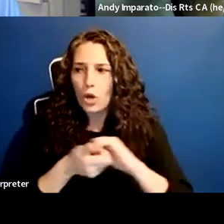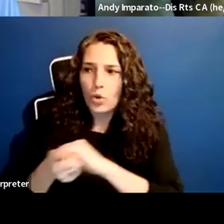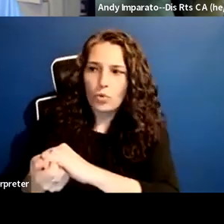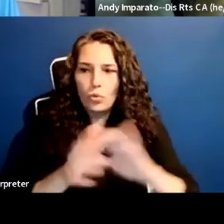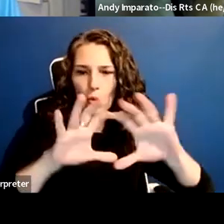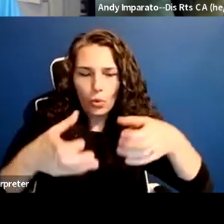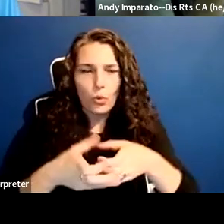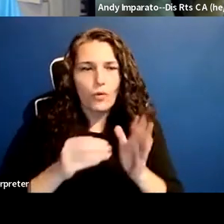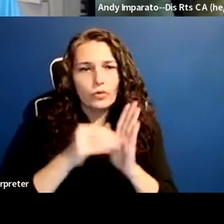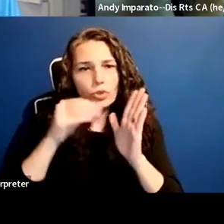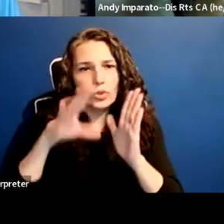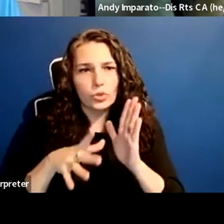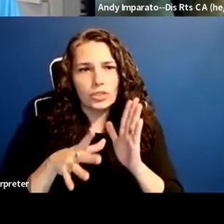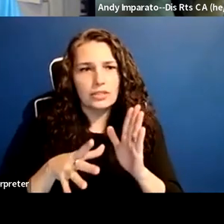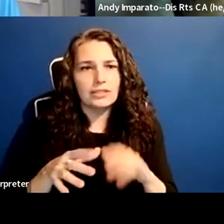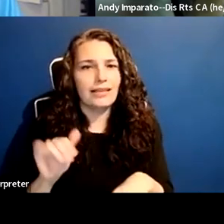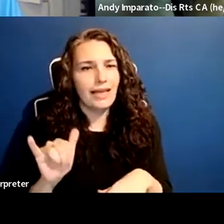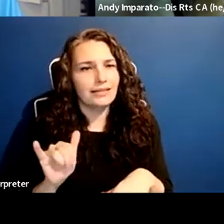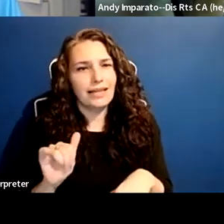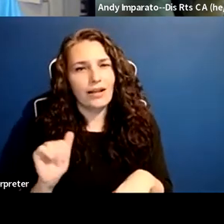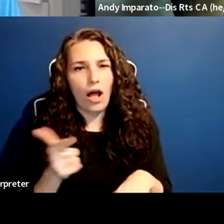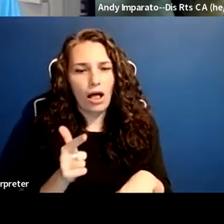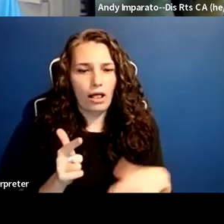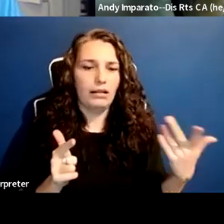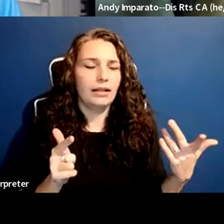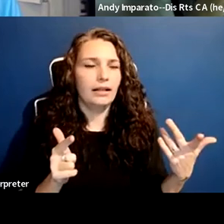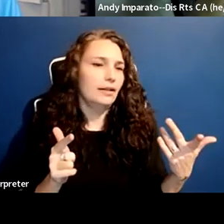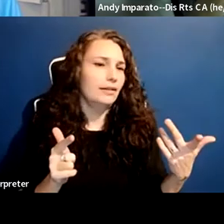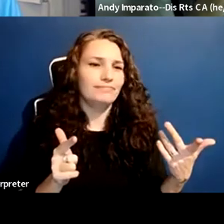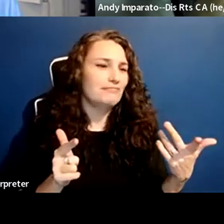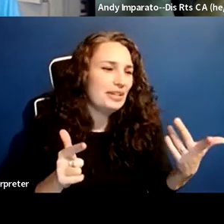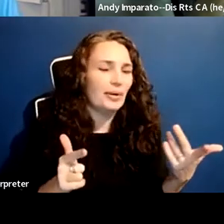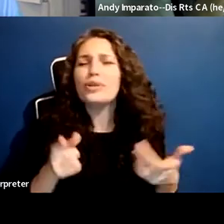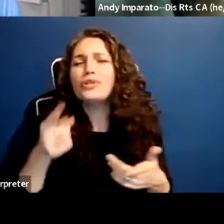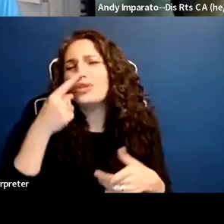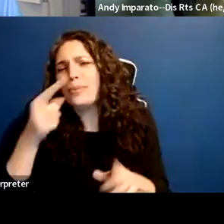Do you want to elaborate a little bit more about how coalitions can get more done and own that leadership?